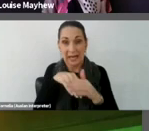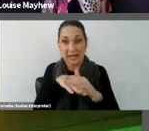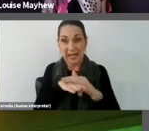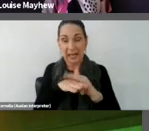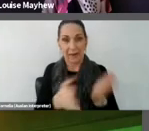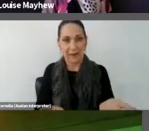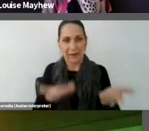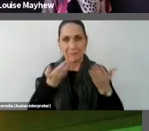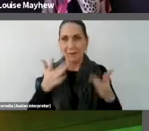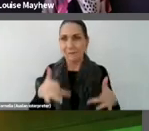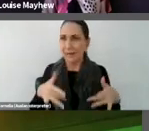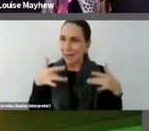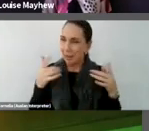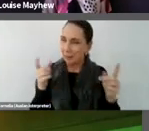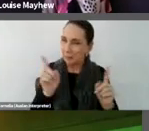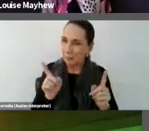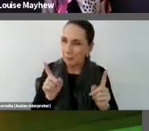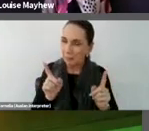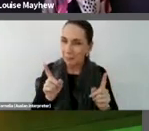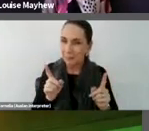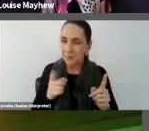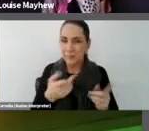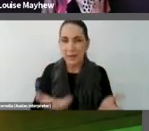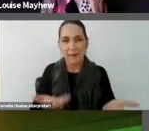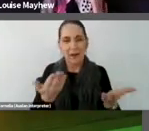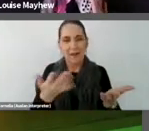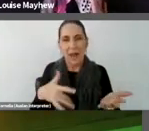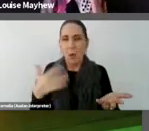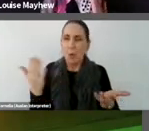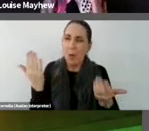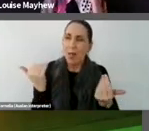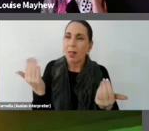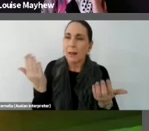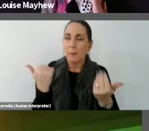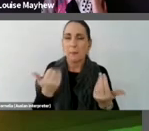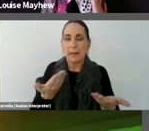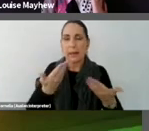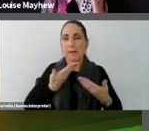Perhaps comfy, or welcoming, maybe overwhelming and vivid, kaleidoscopic,